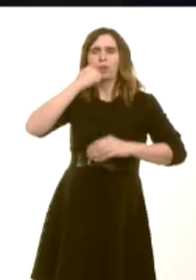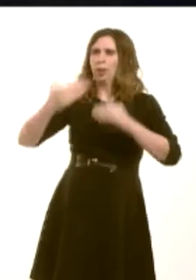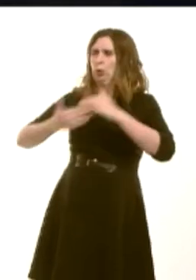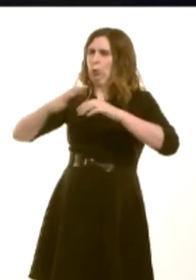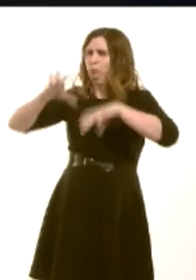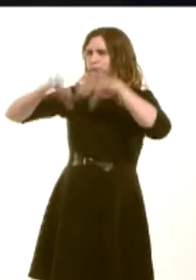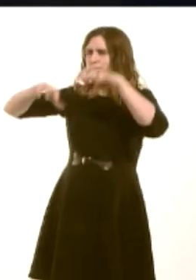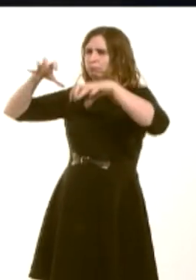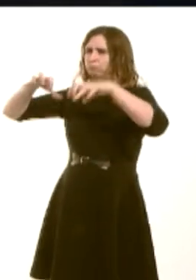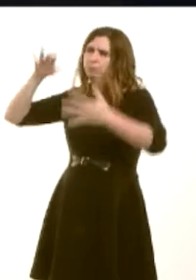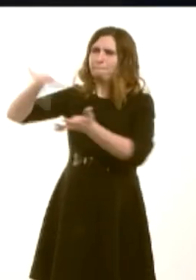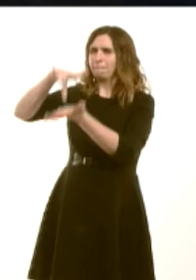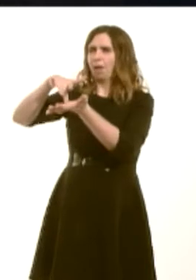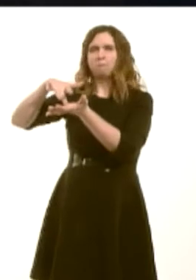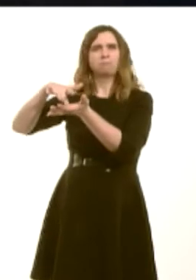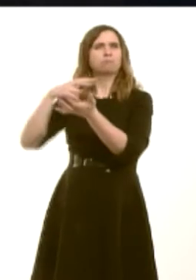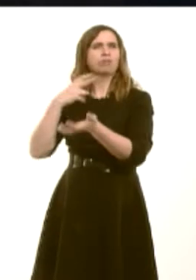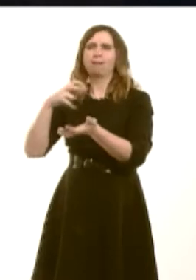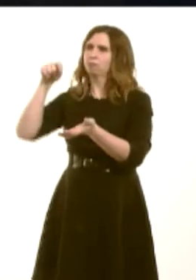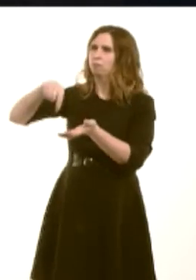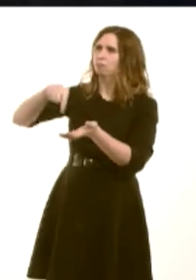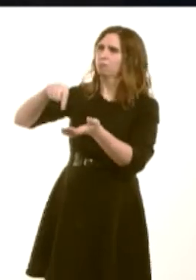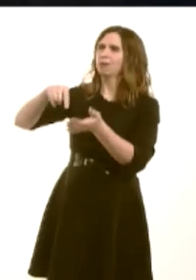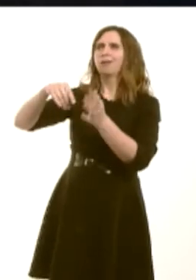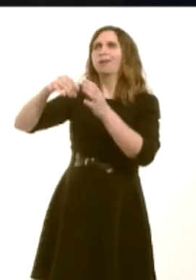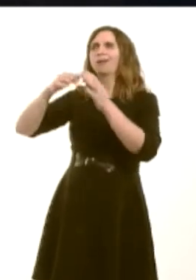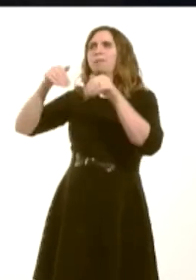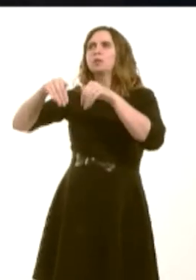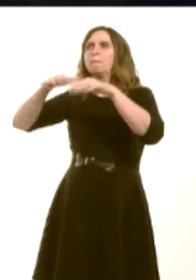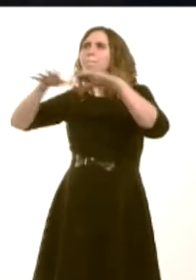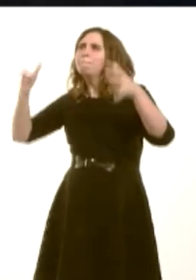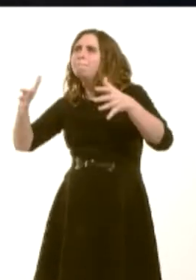in the heart of Brecon, around the museum and gallery. It is being funded by the Heritage